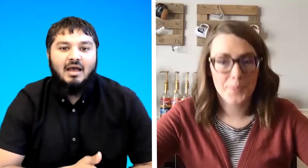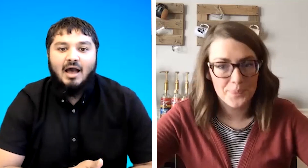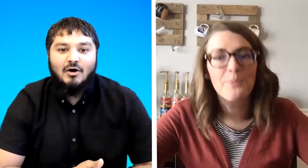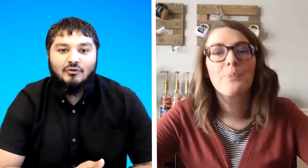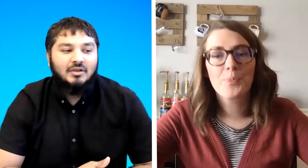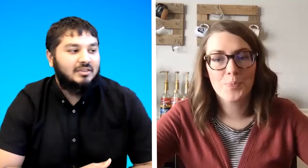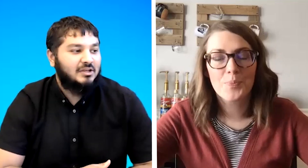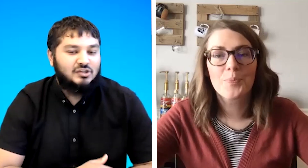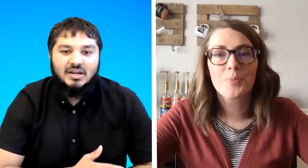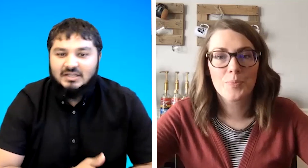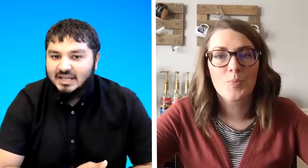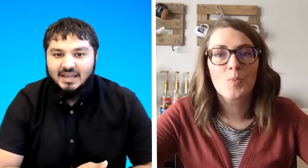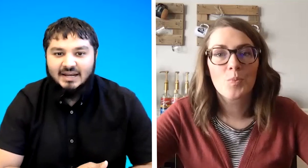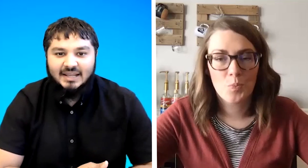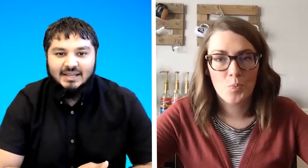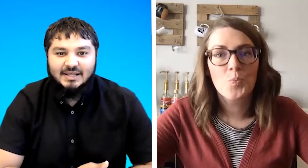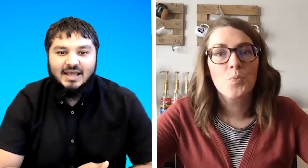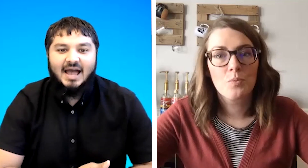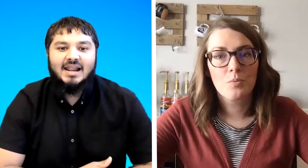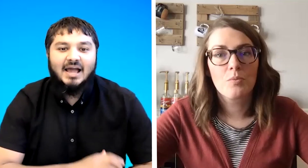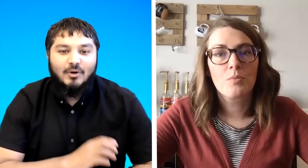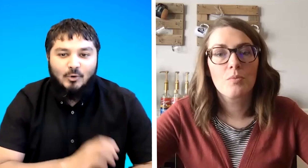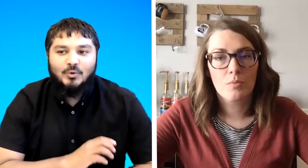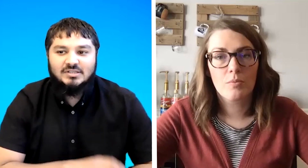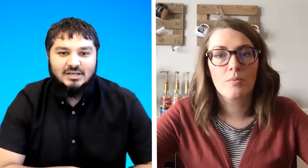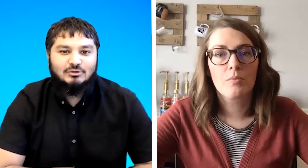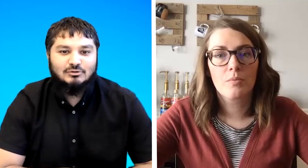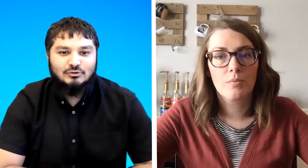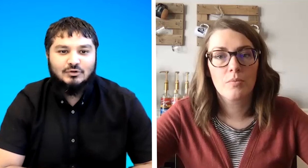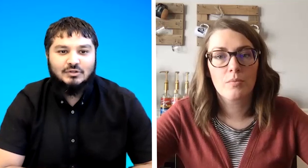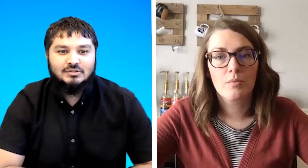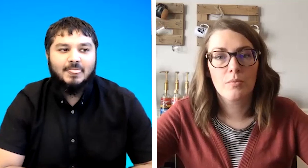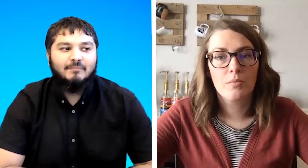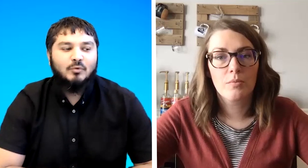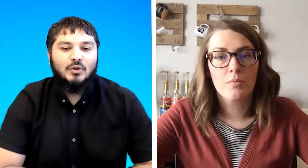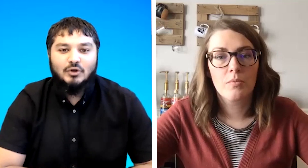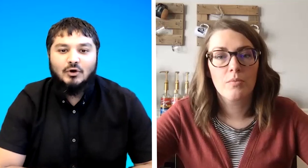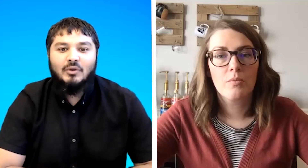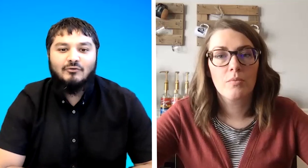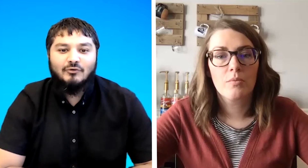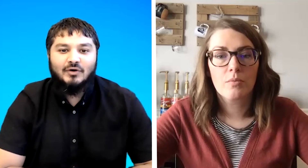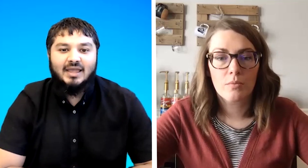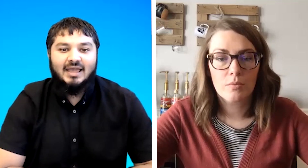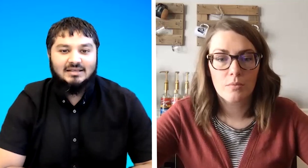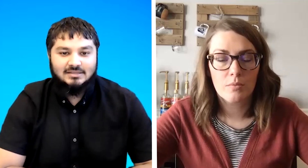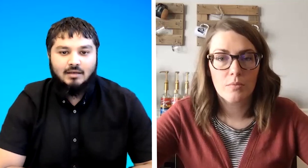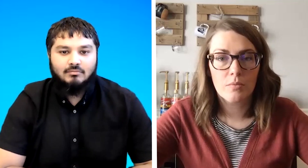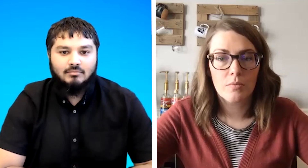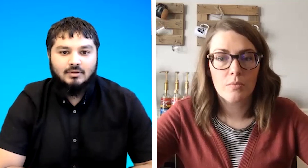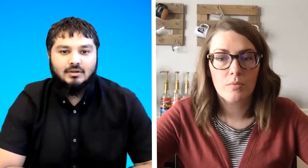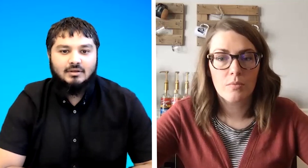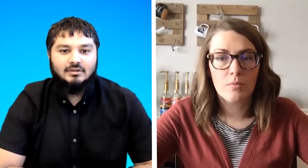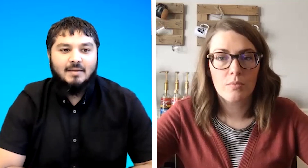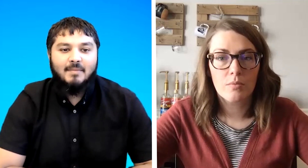house they're signing daily and i always say to students when you're going for a exam they might